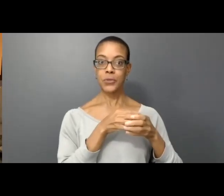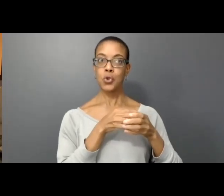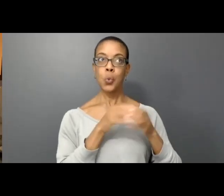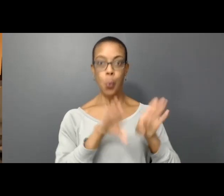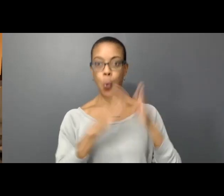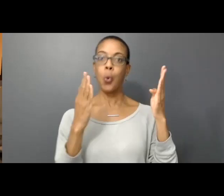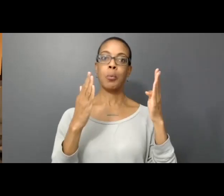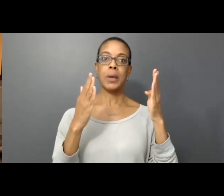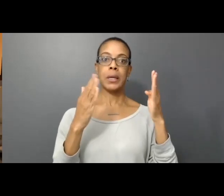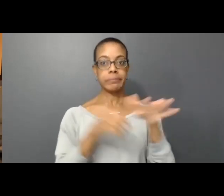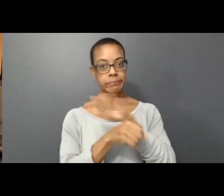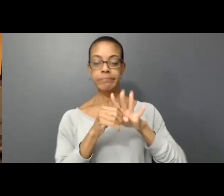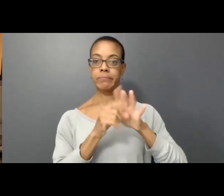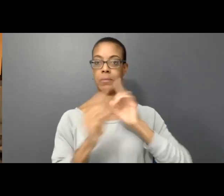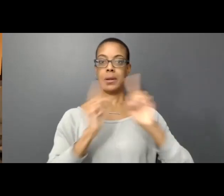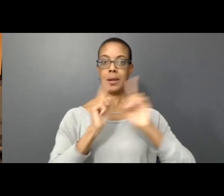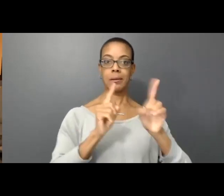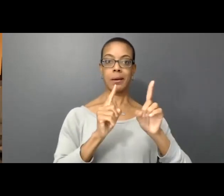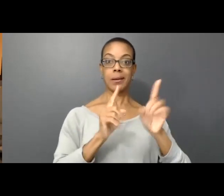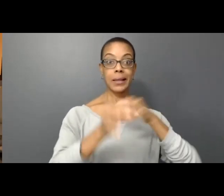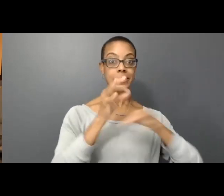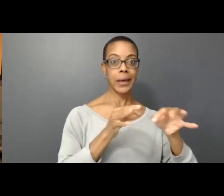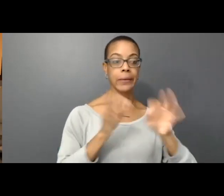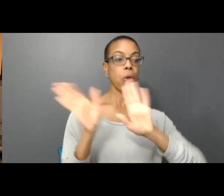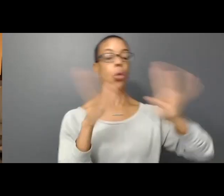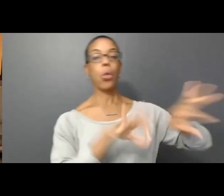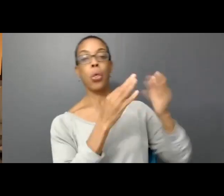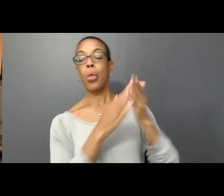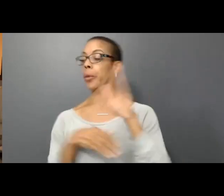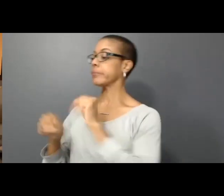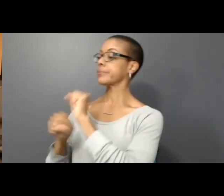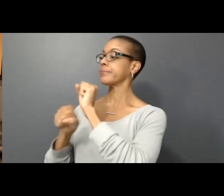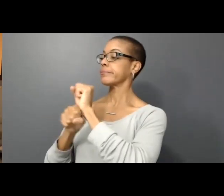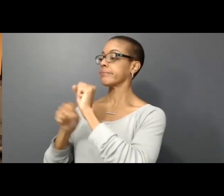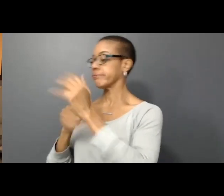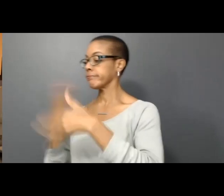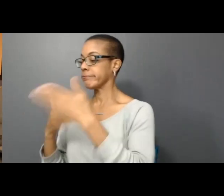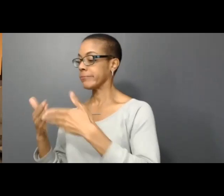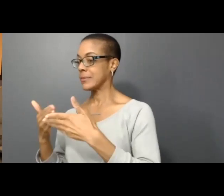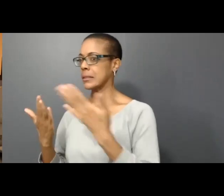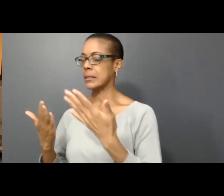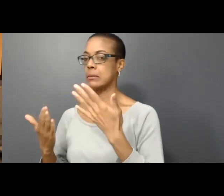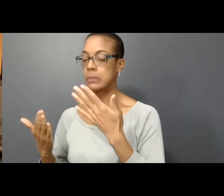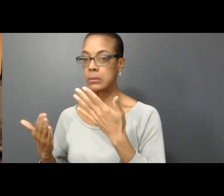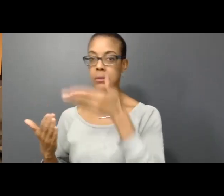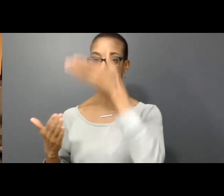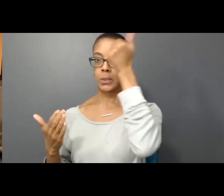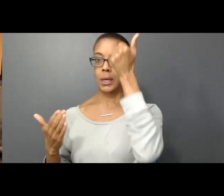than just keep working, working and working on production all the time and forgetting the some of the meaning that we actually are here for.